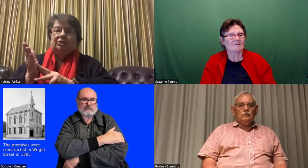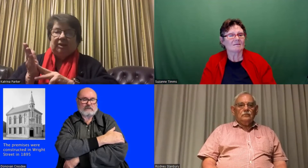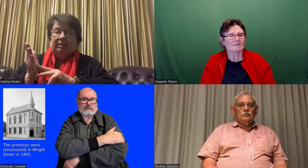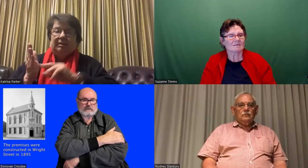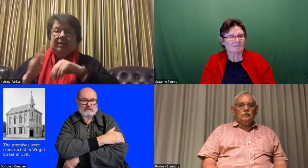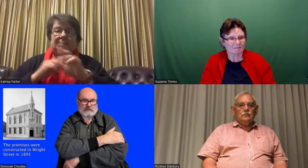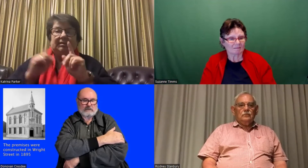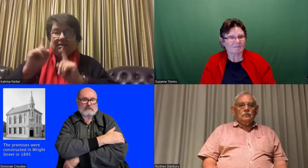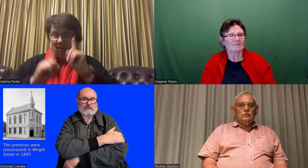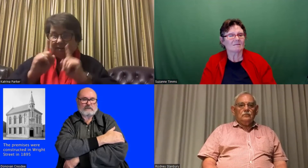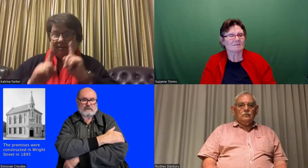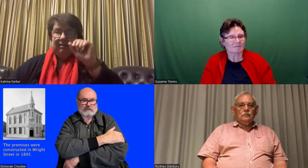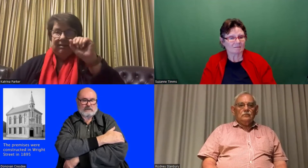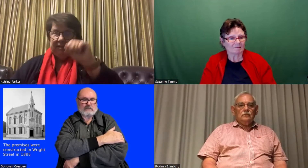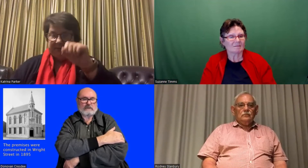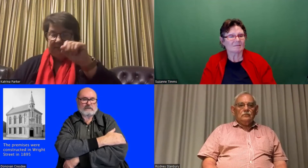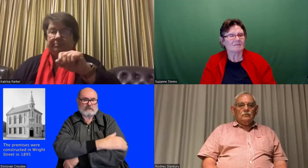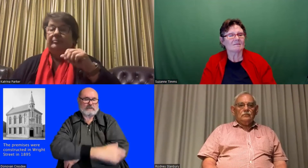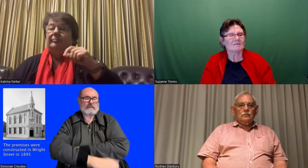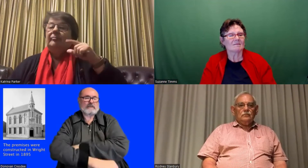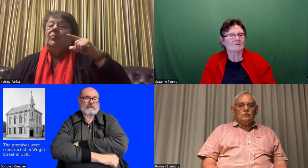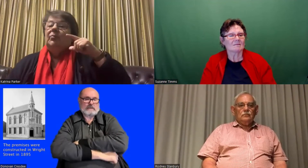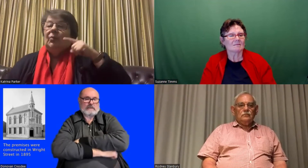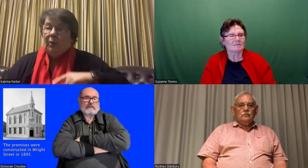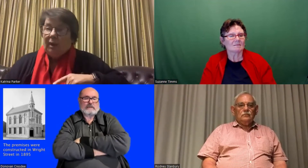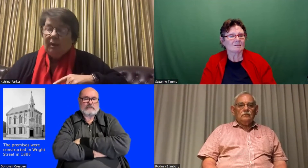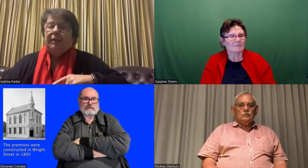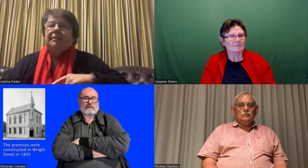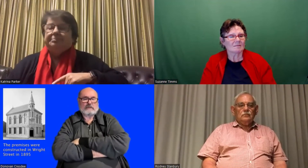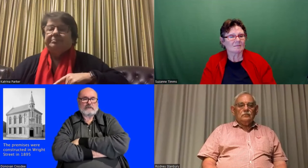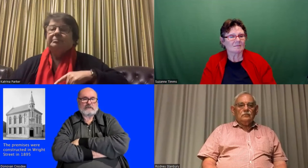A Deaf mission in the city and the reason was